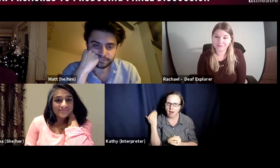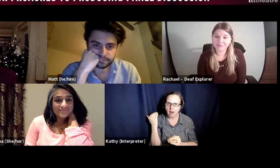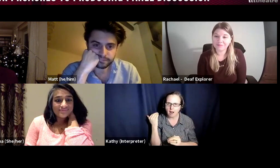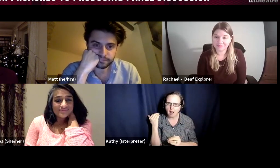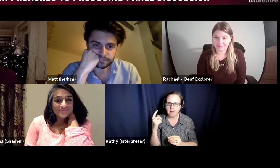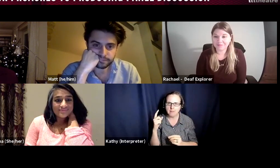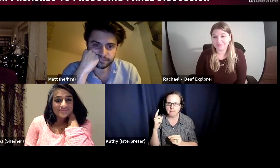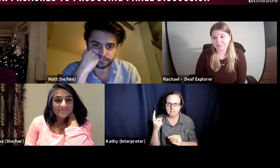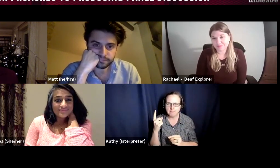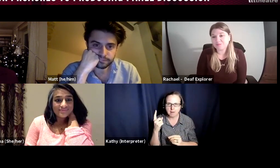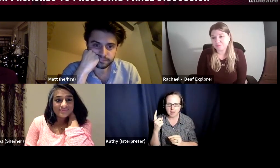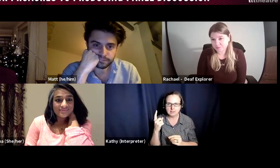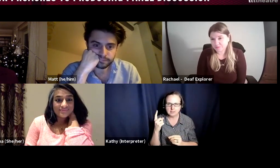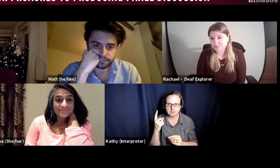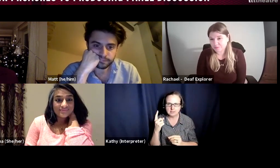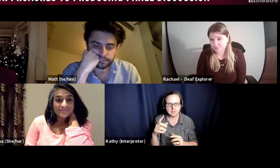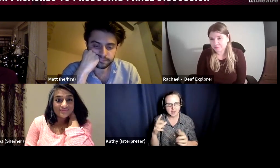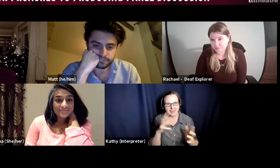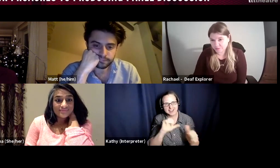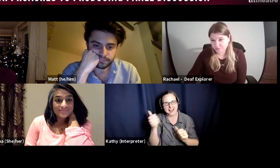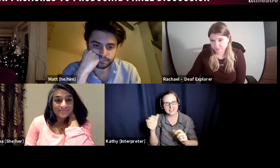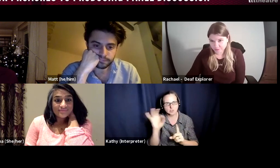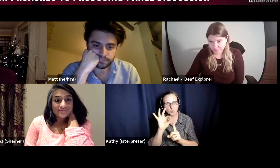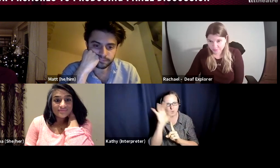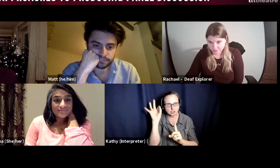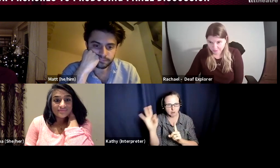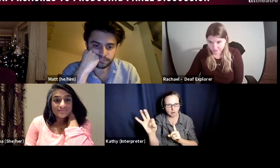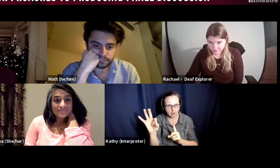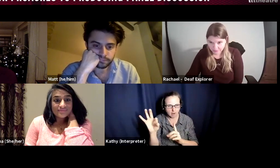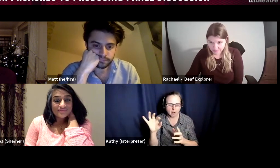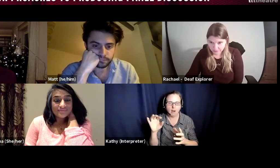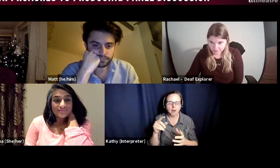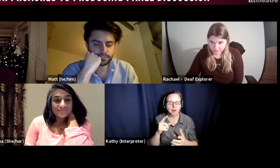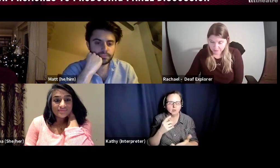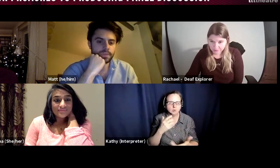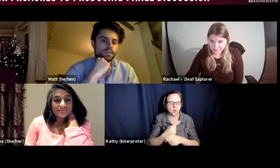go into the question about feelings of insecurity in our producing roles